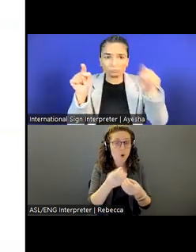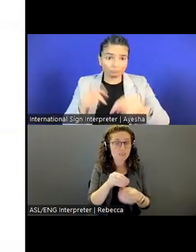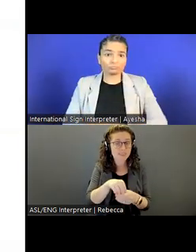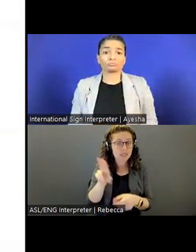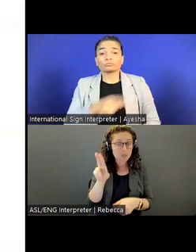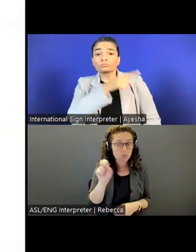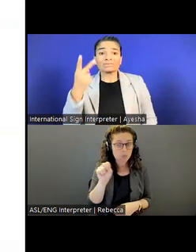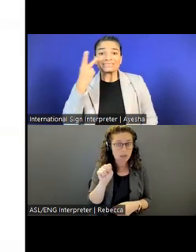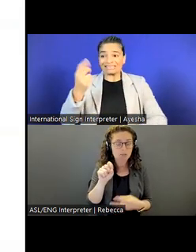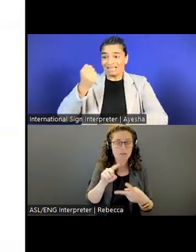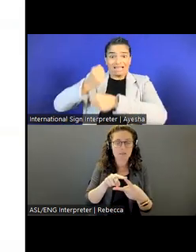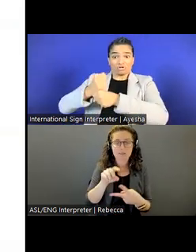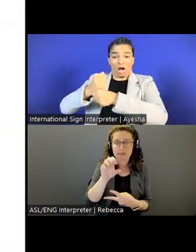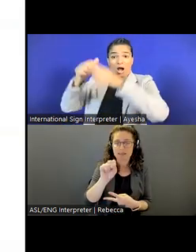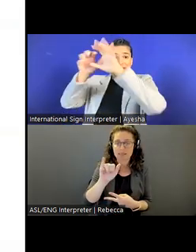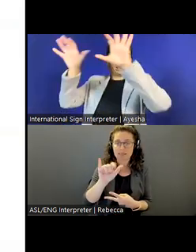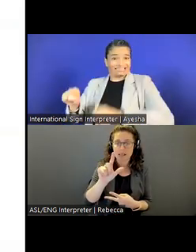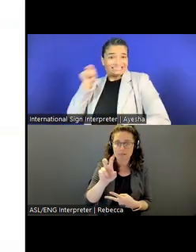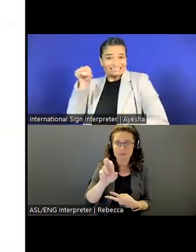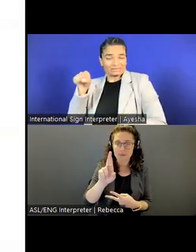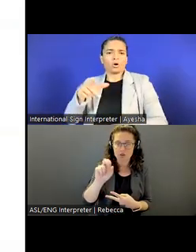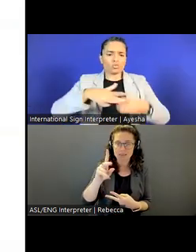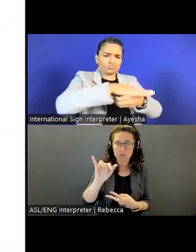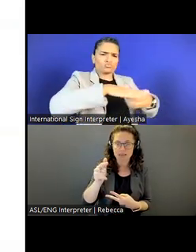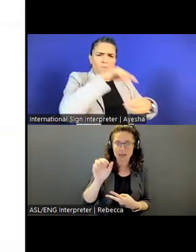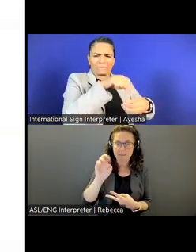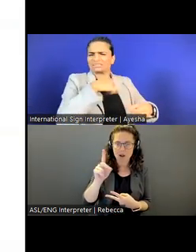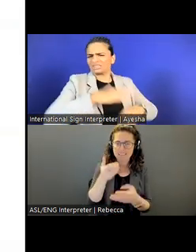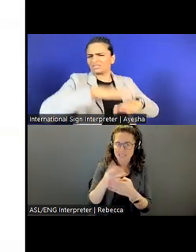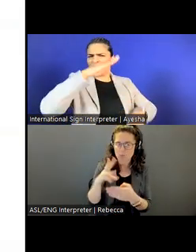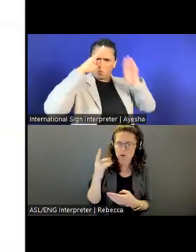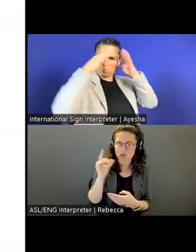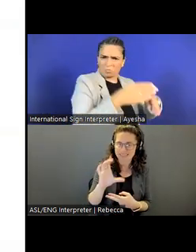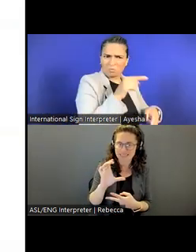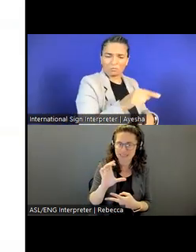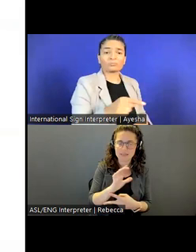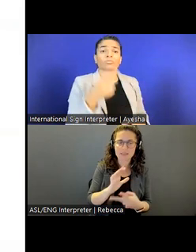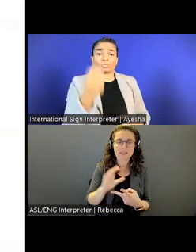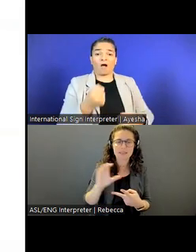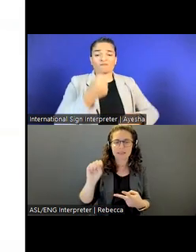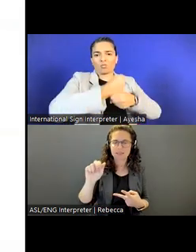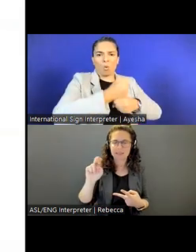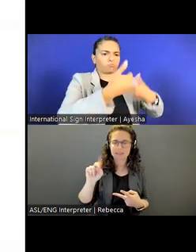One in Silver Spring, Maryland. So in the D.C. area. The other in San Diego, California.